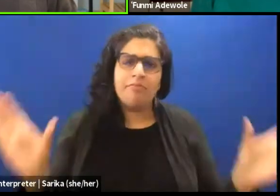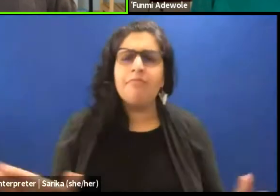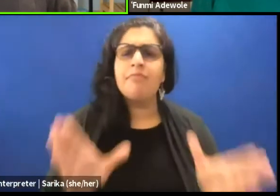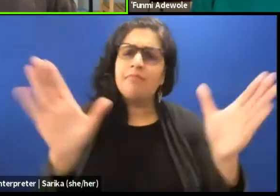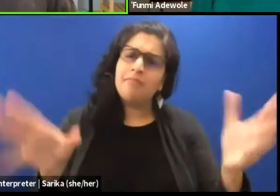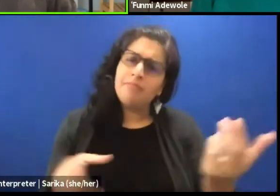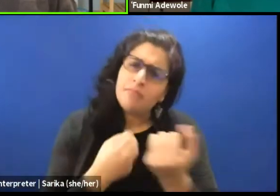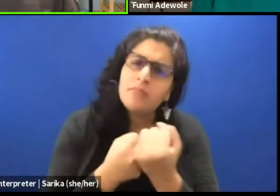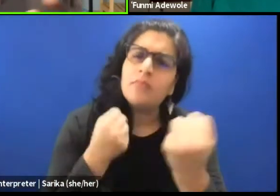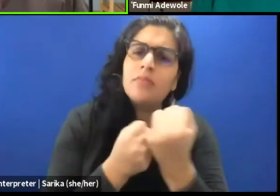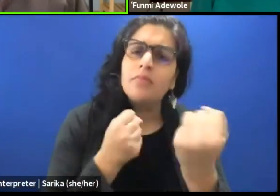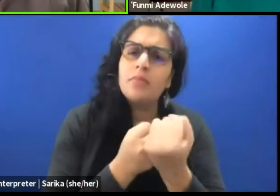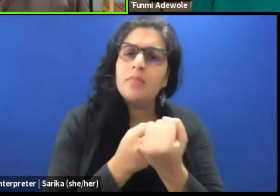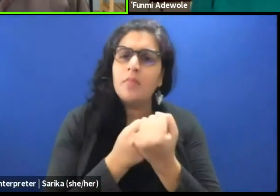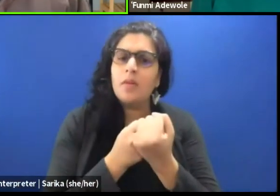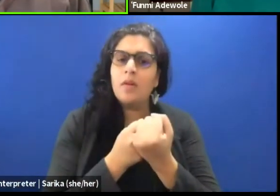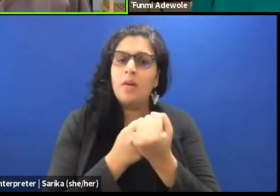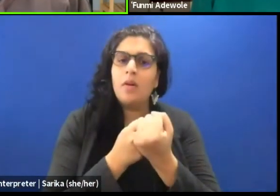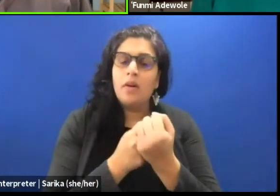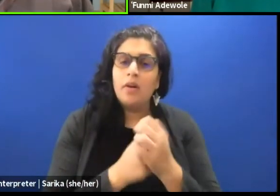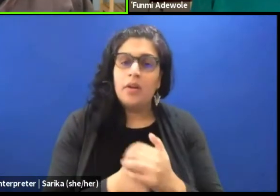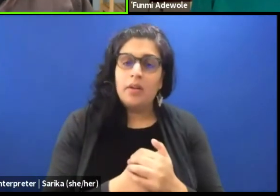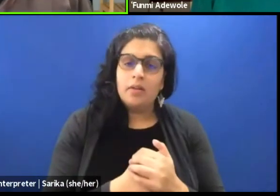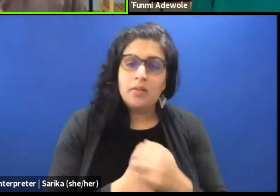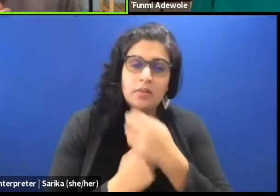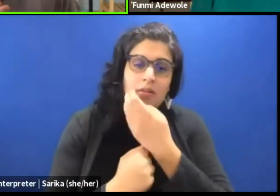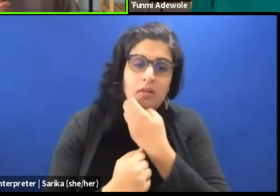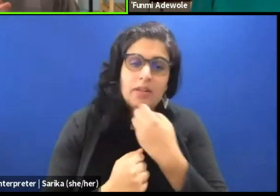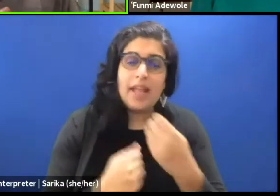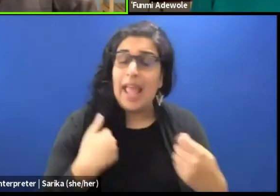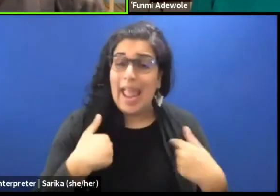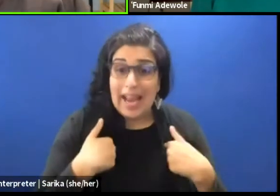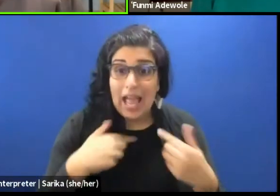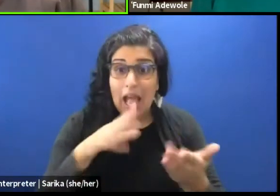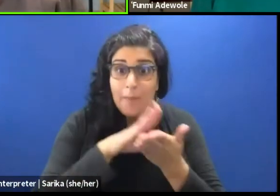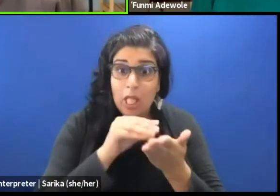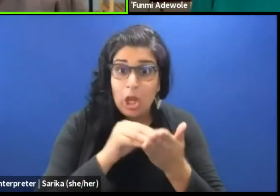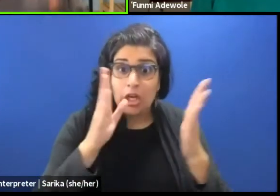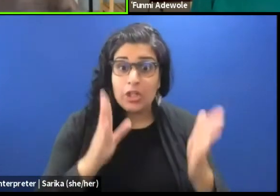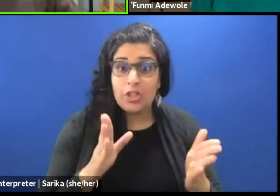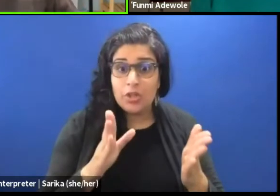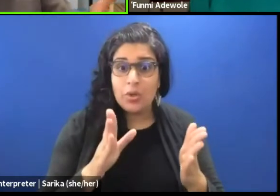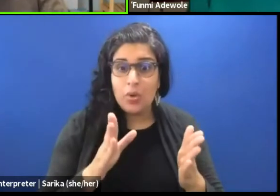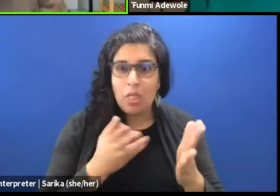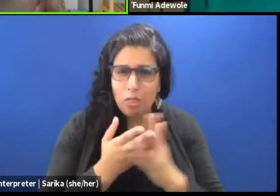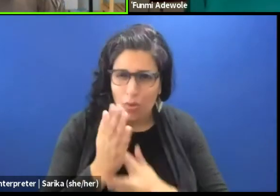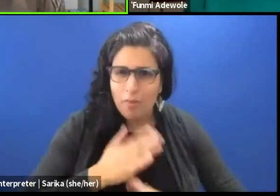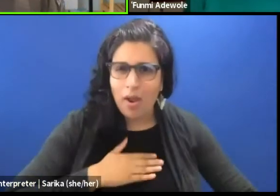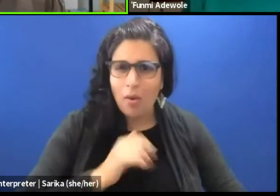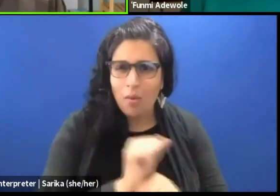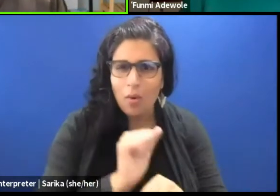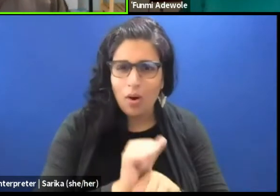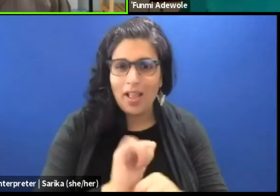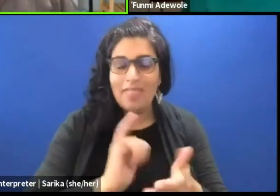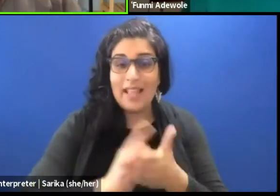also a learner you know in community through my work. That what brought me to dramaturgy.